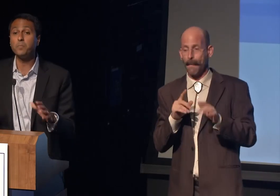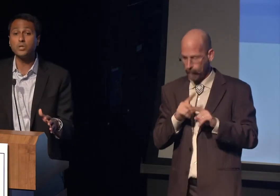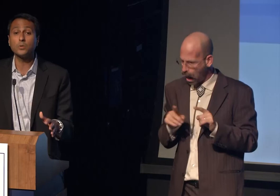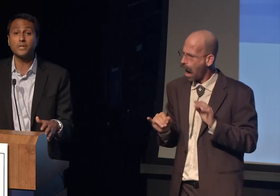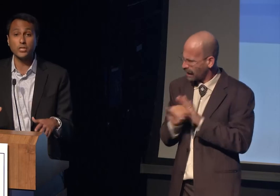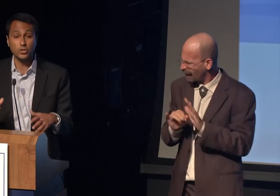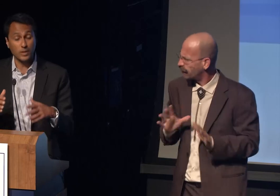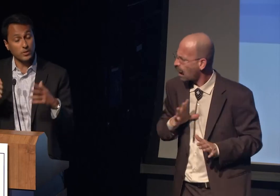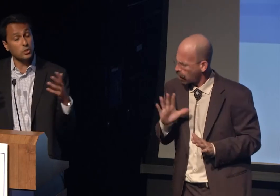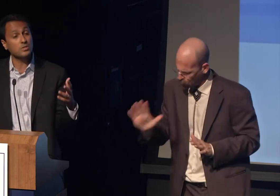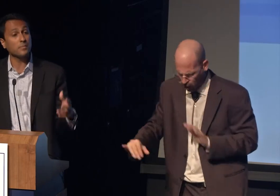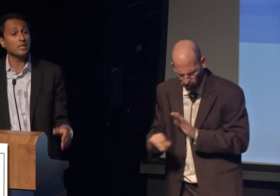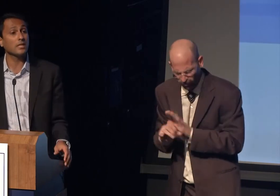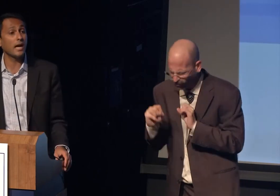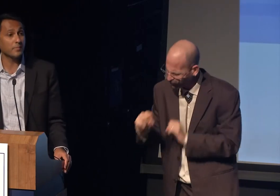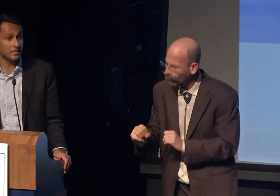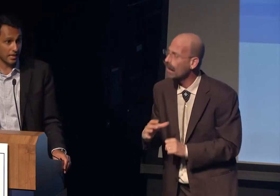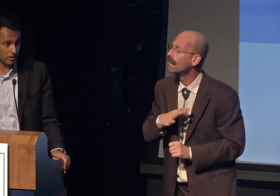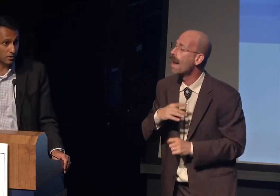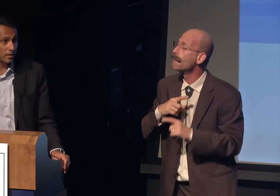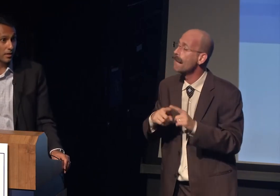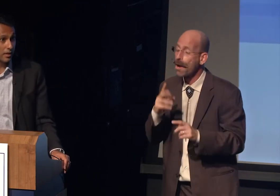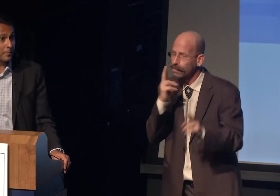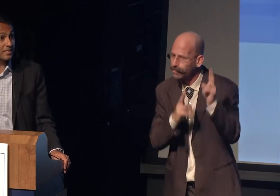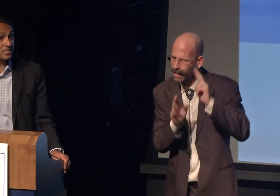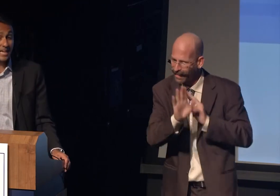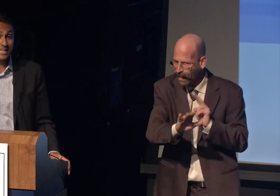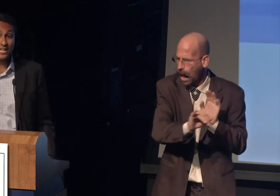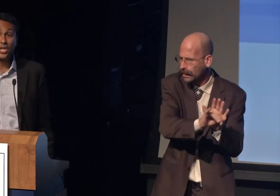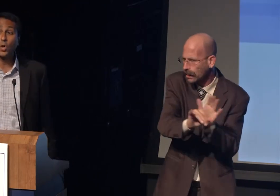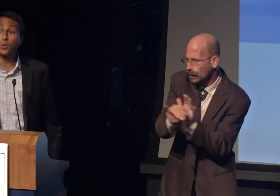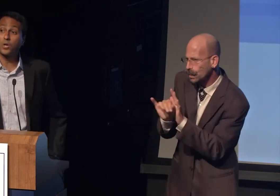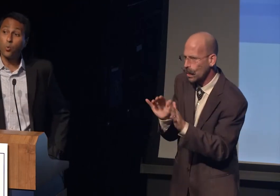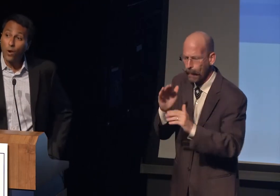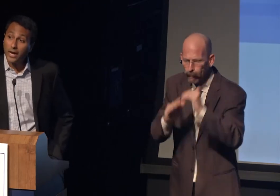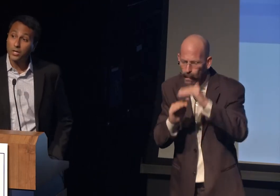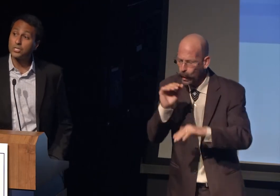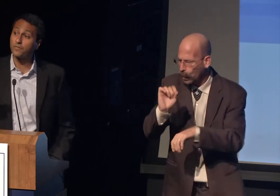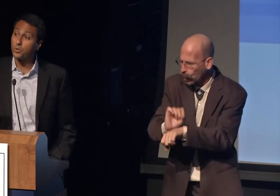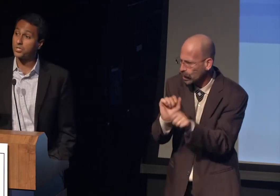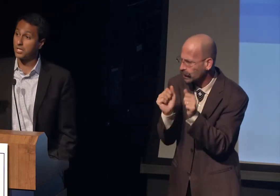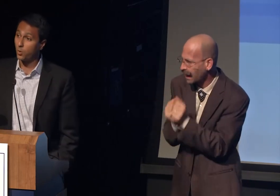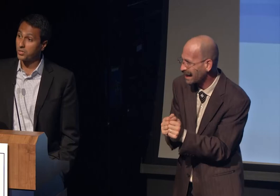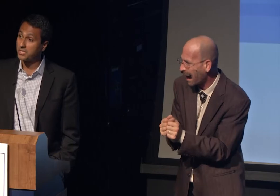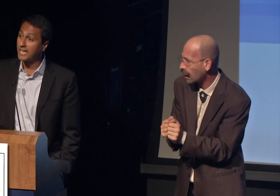build a relationship and do something in common together. Places that can require diversity courses